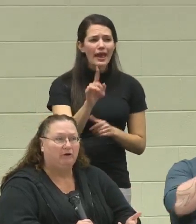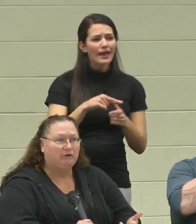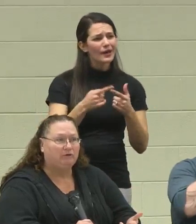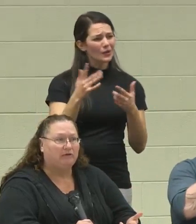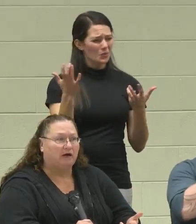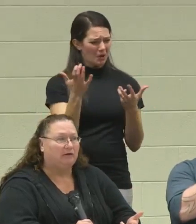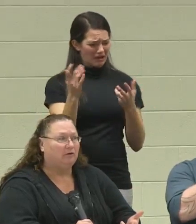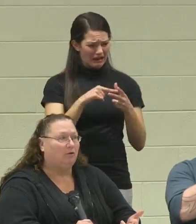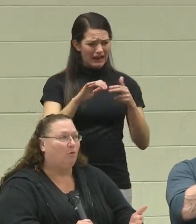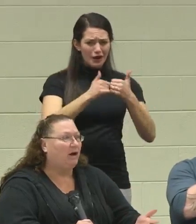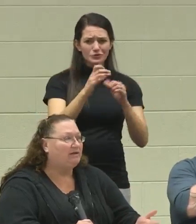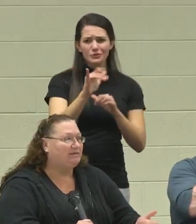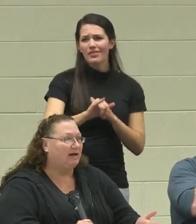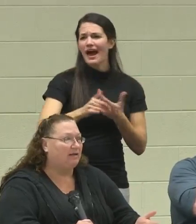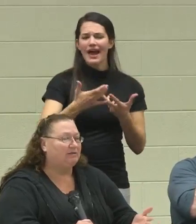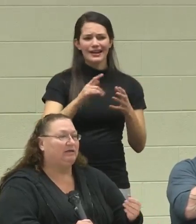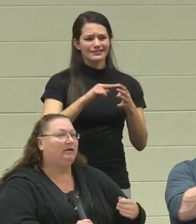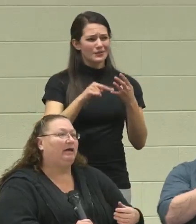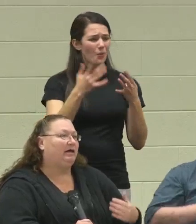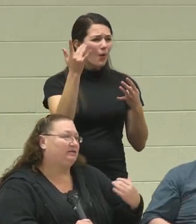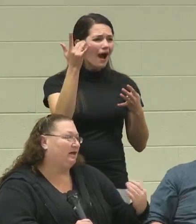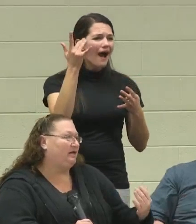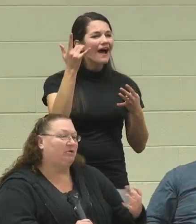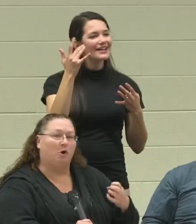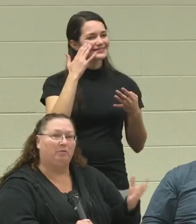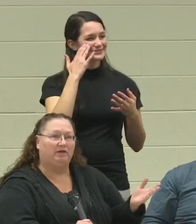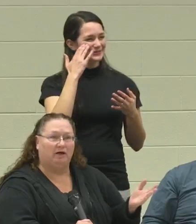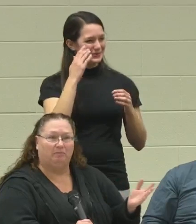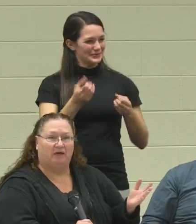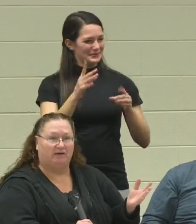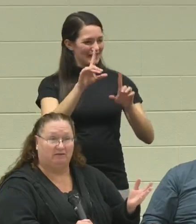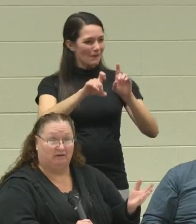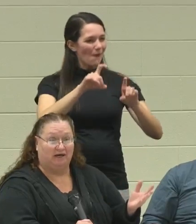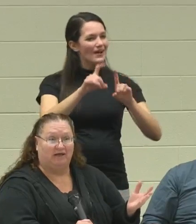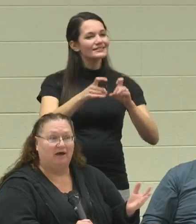How do you do that? Why is that?" It's like him opening up like that.